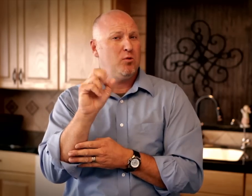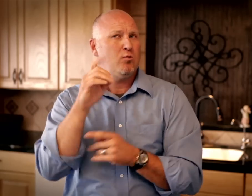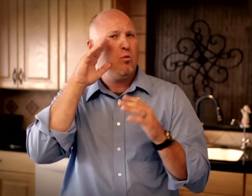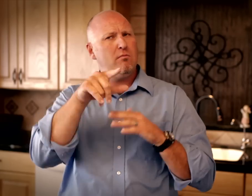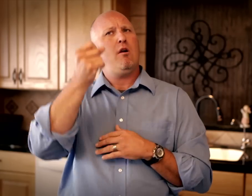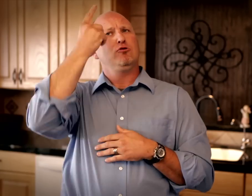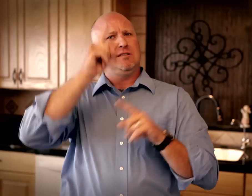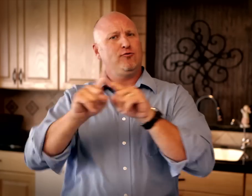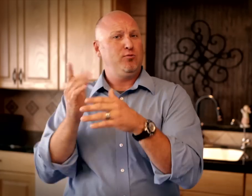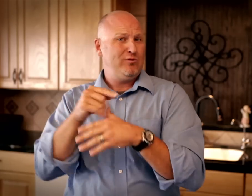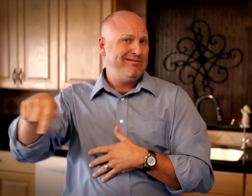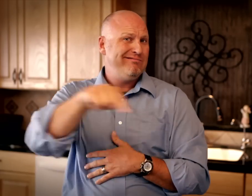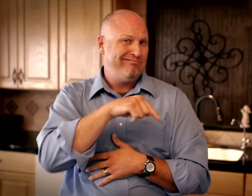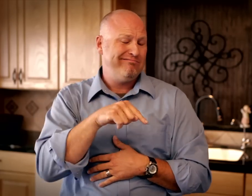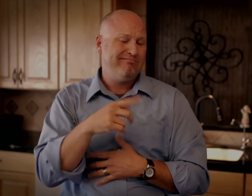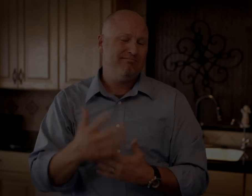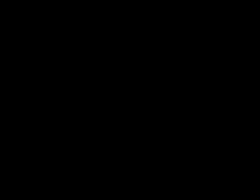I hope you will come to understand the different forms of abuse.